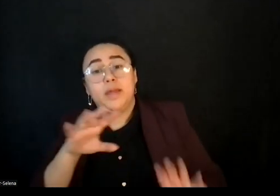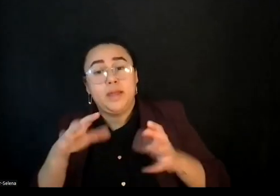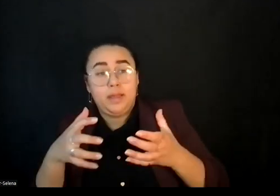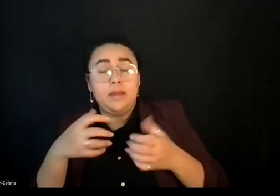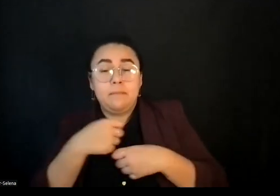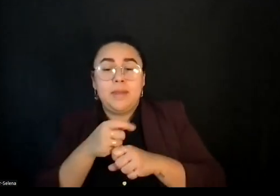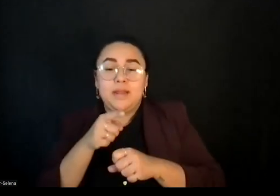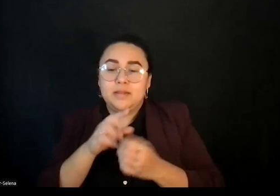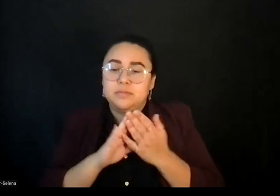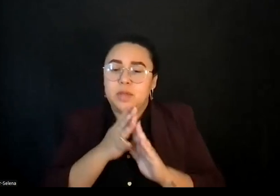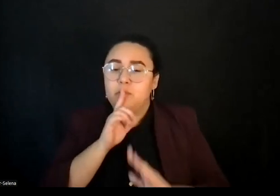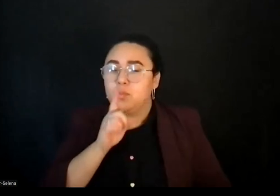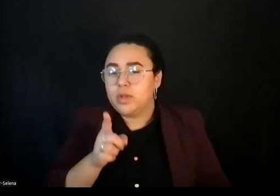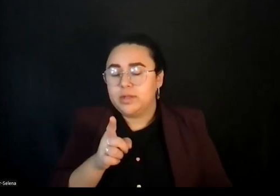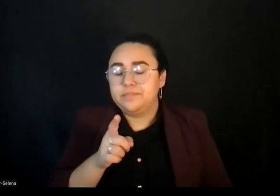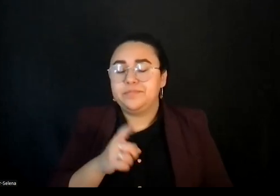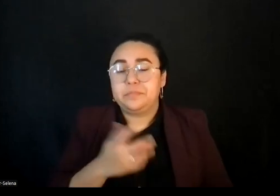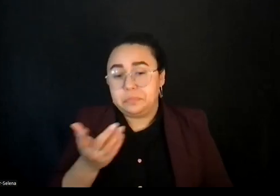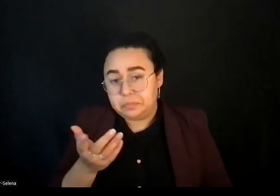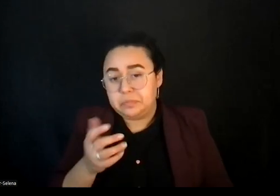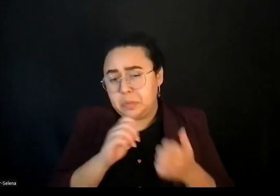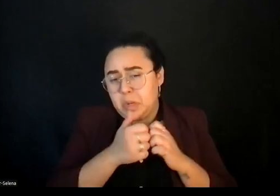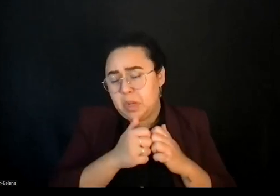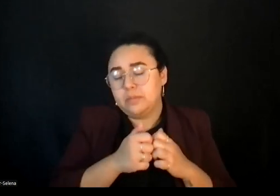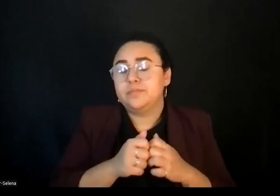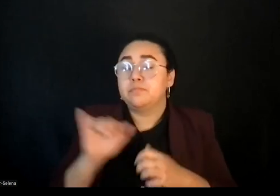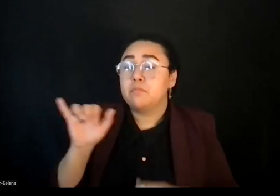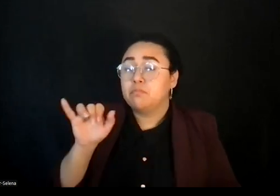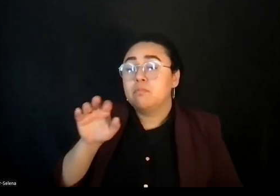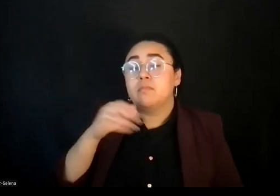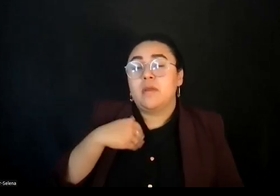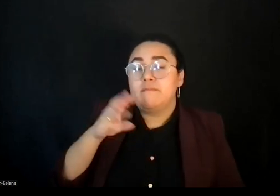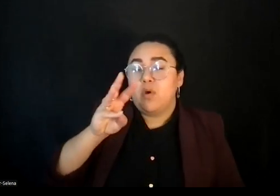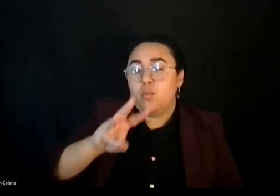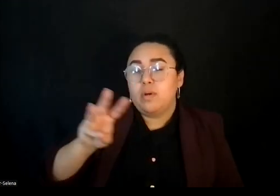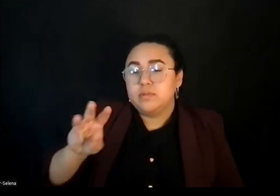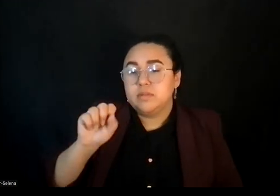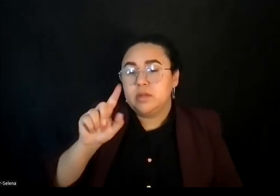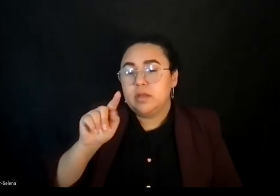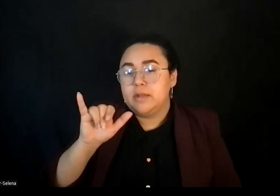We've got a website, solidarity economics dot org in solidarity with our readers.